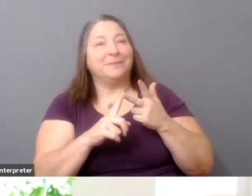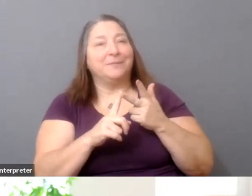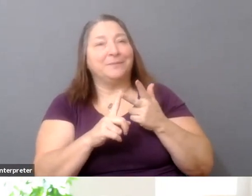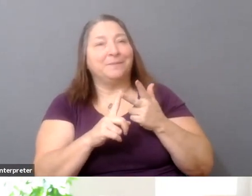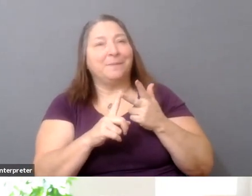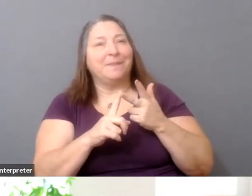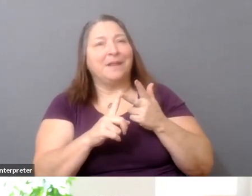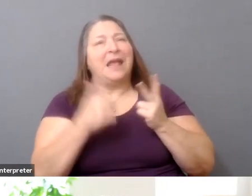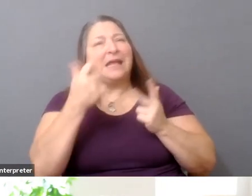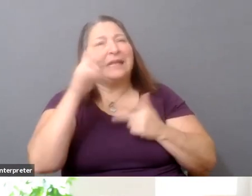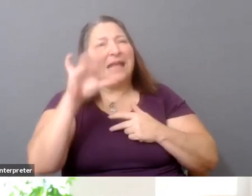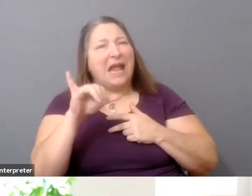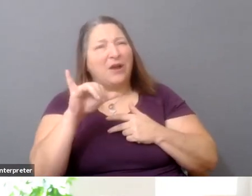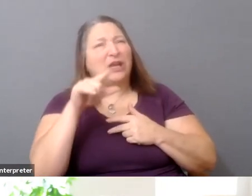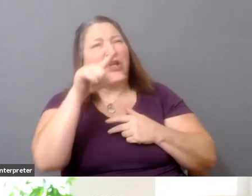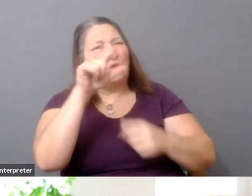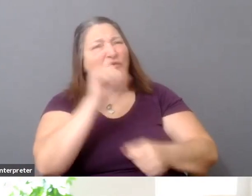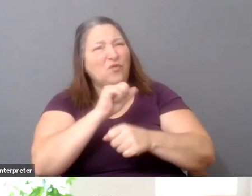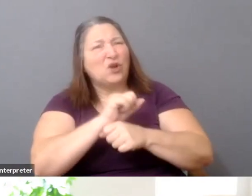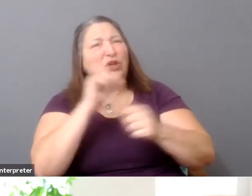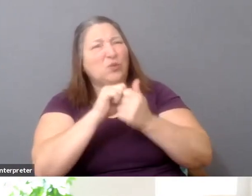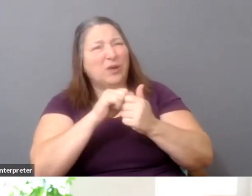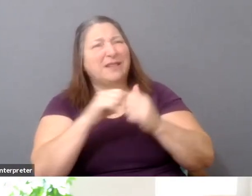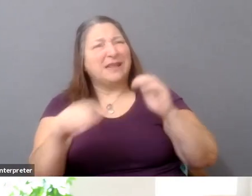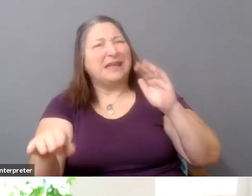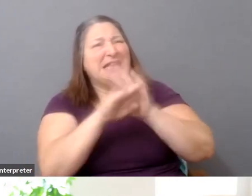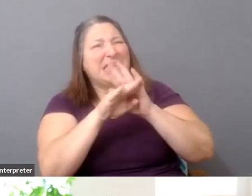with Kickstarter and other networks in their early stages,